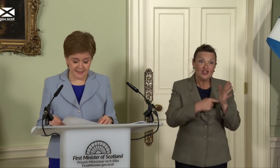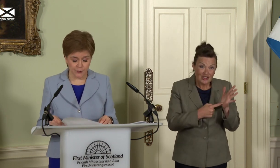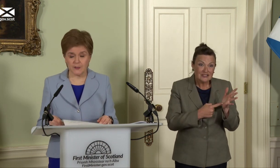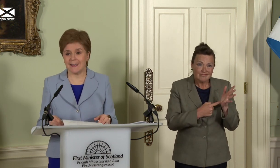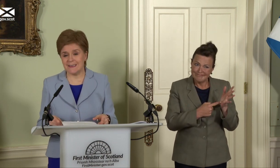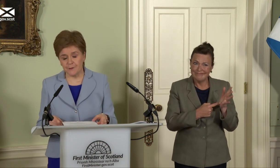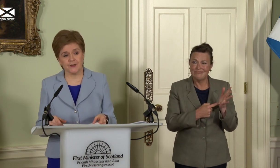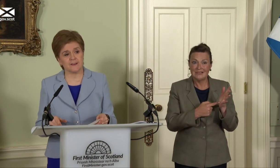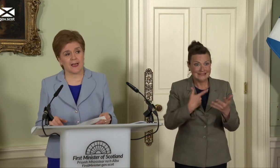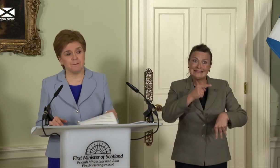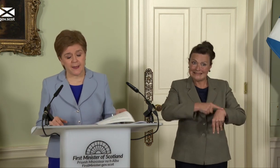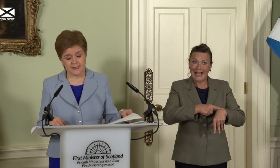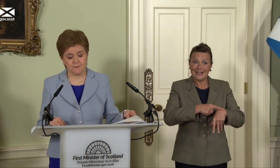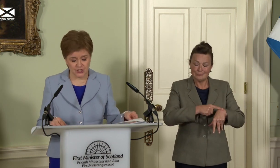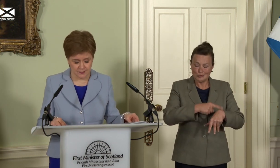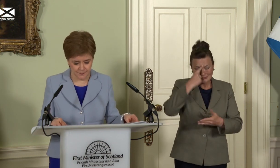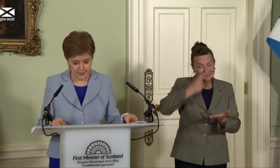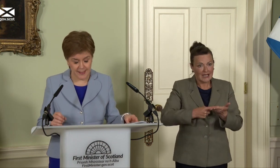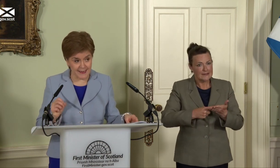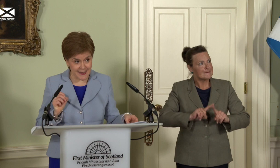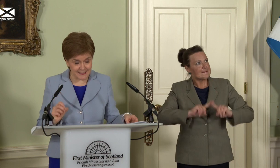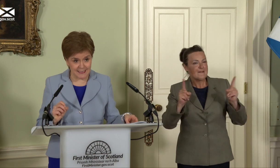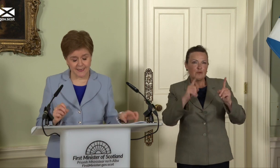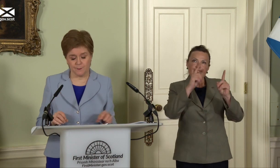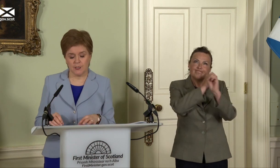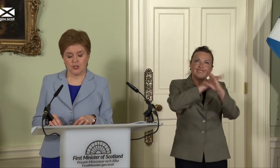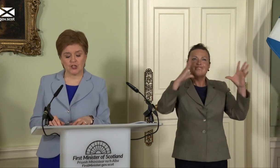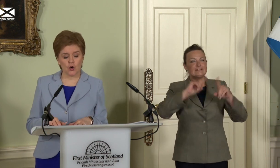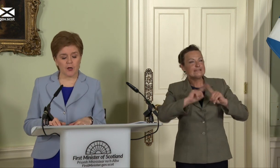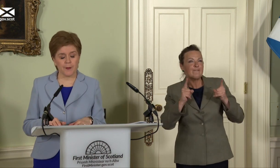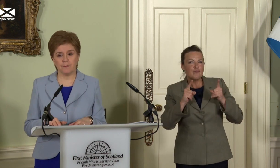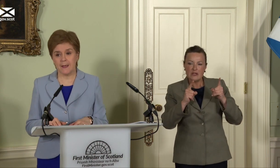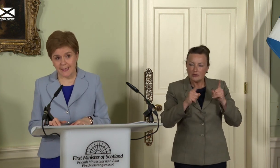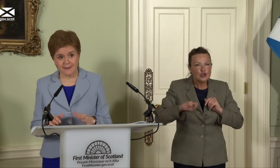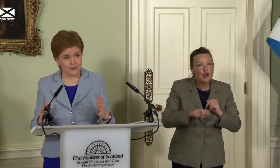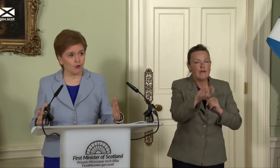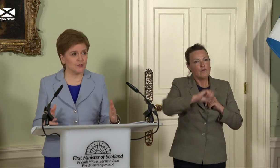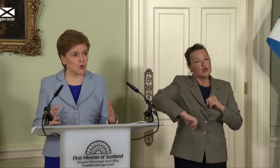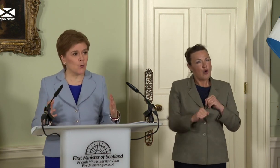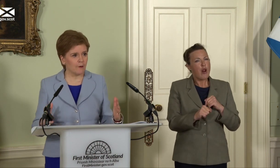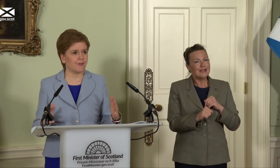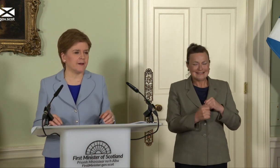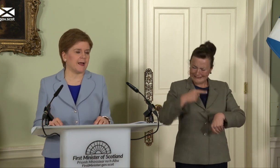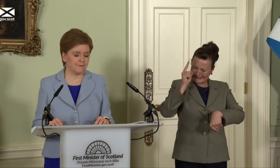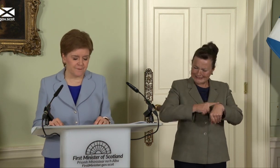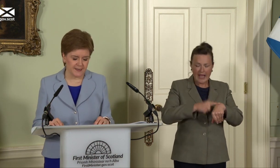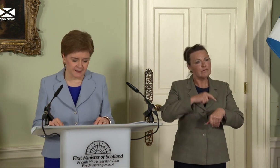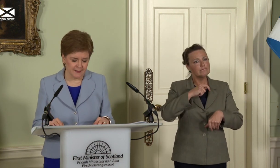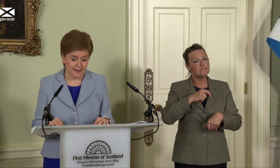out a different and better vision. It is time to talk about making Scotland wealthier and fairer.